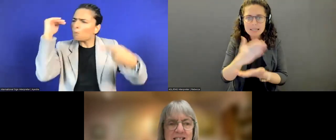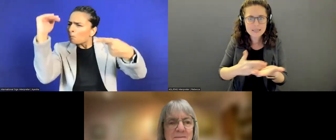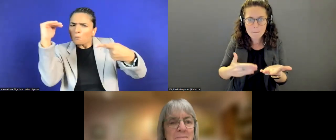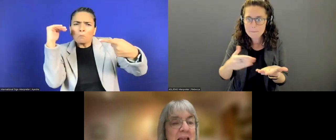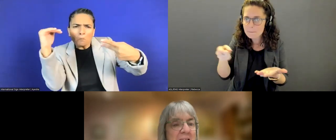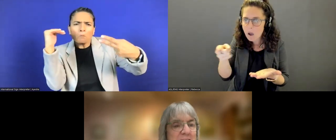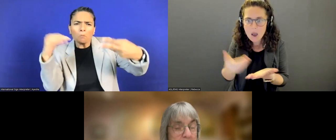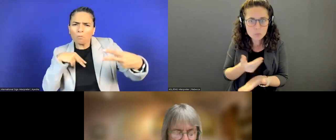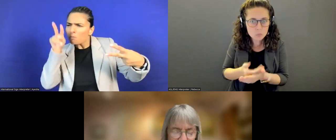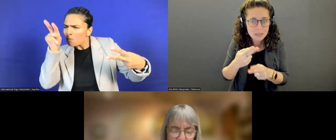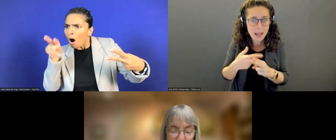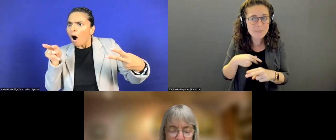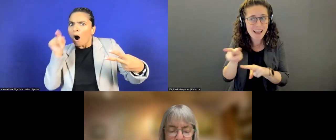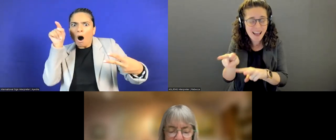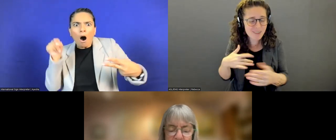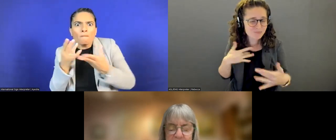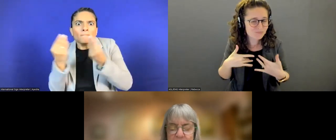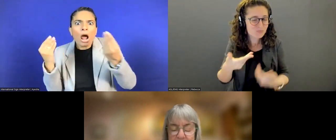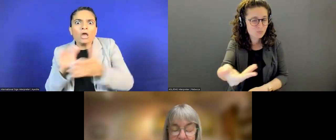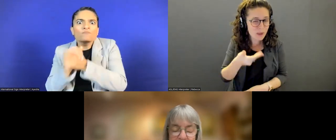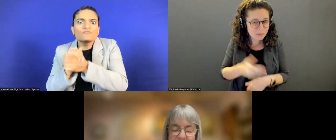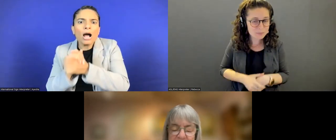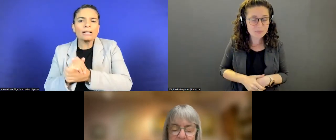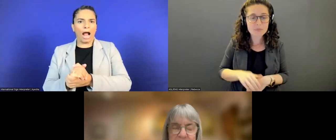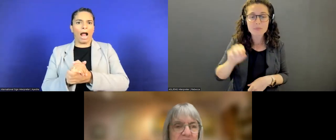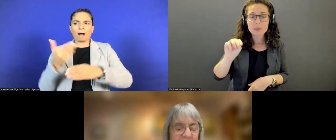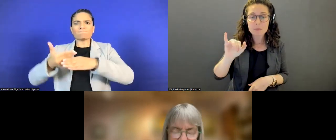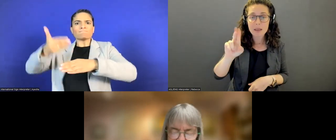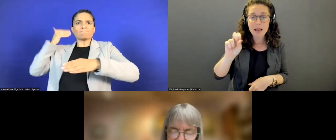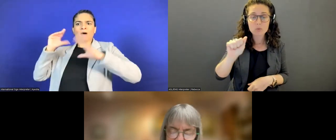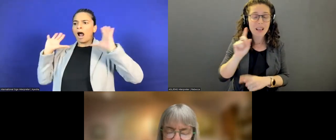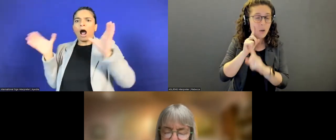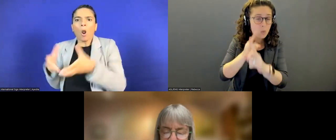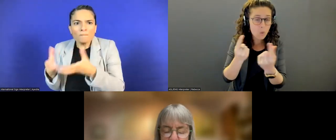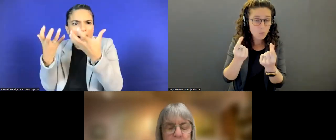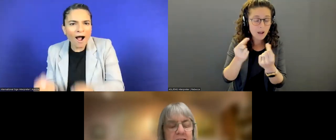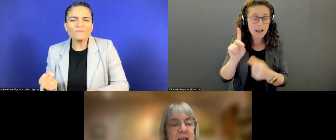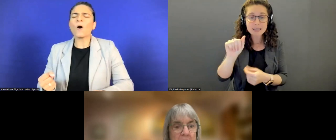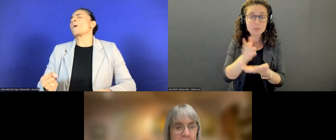As many of you know, disability rights and leadership globally.